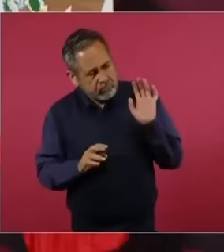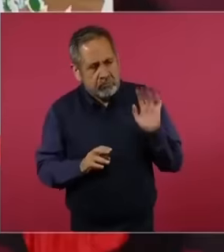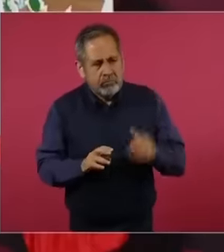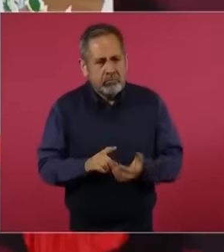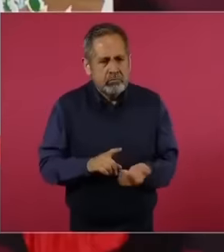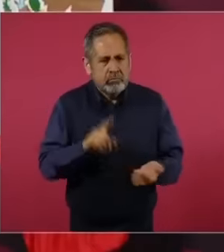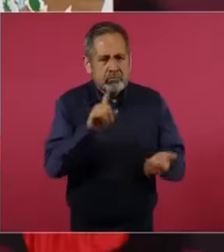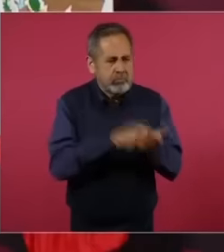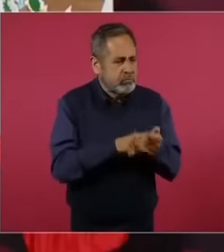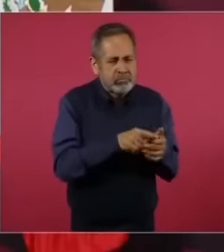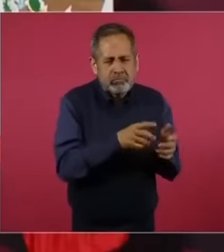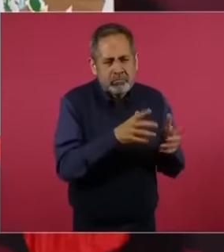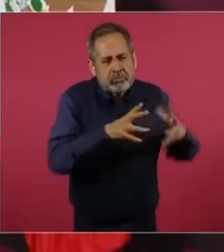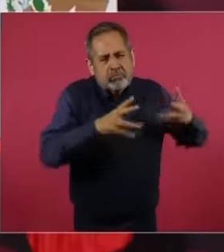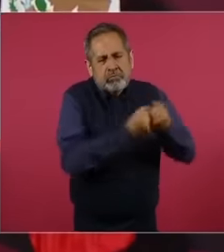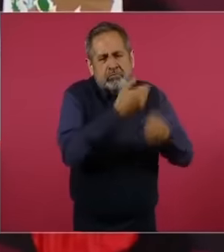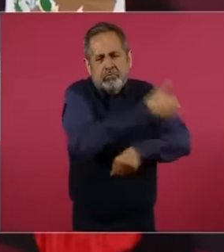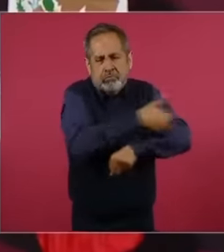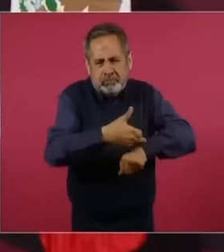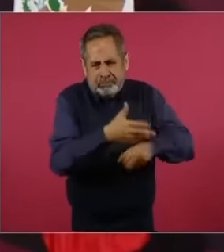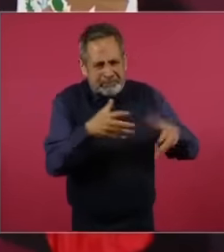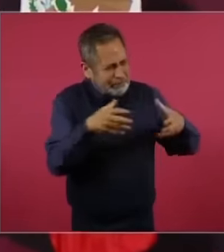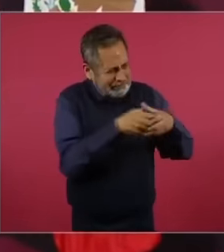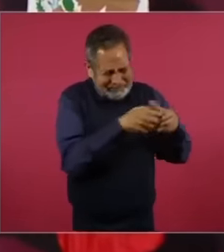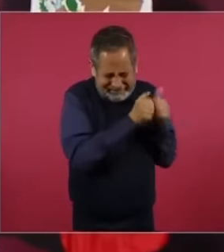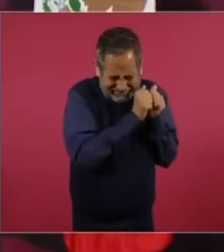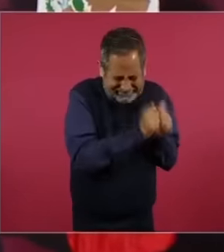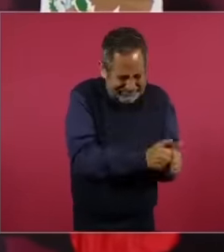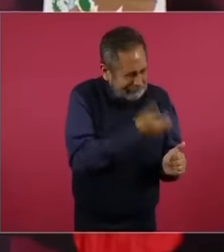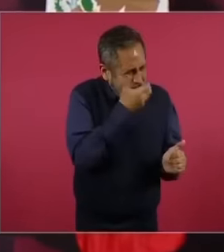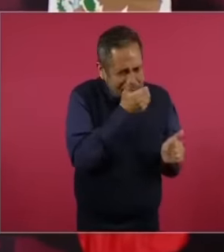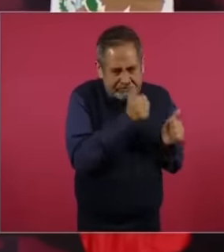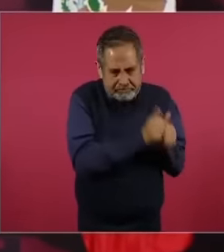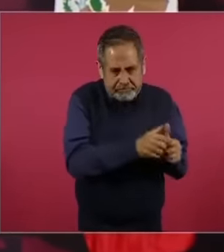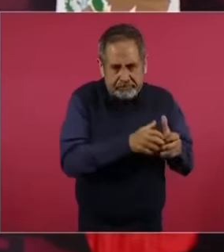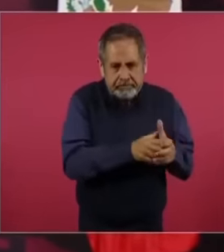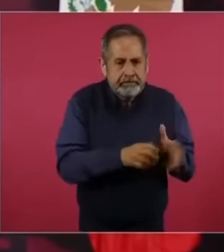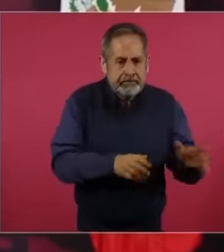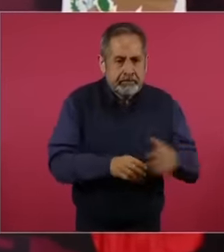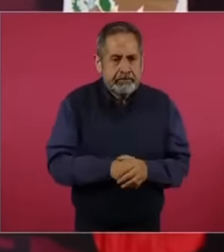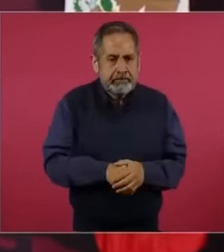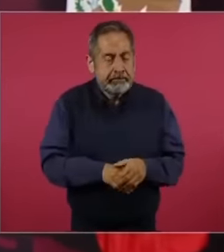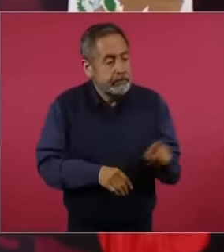conservatives were fifi